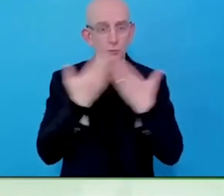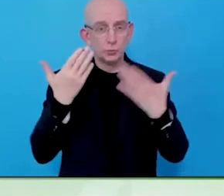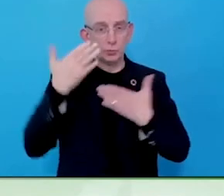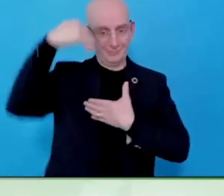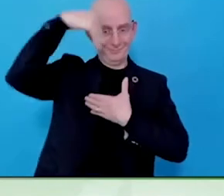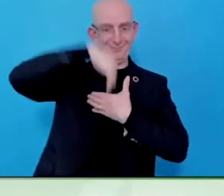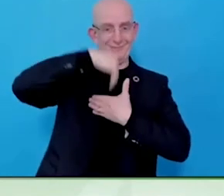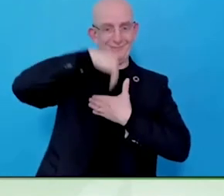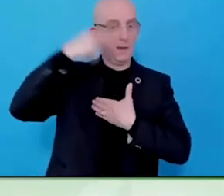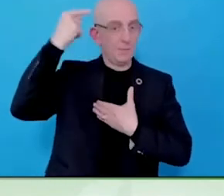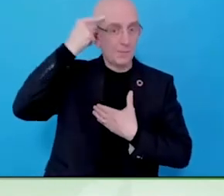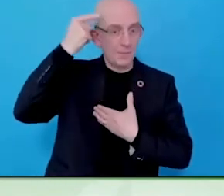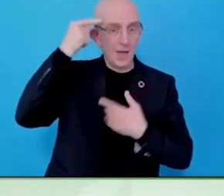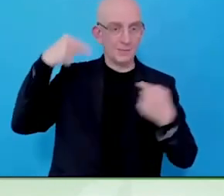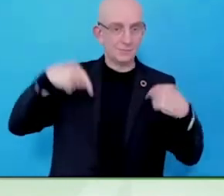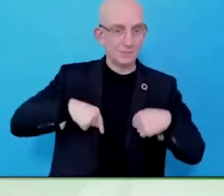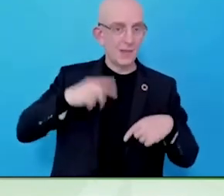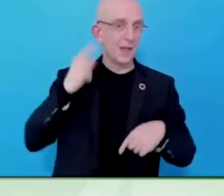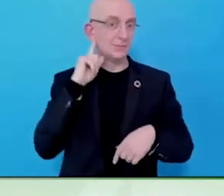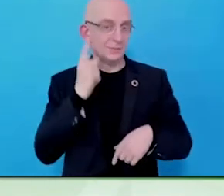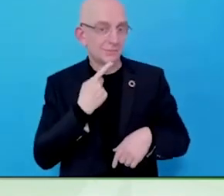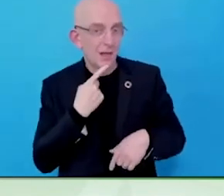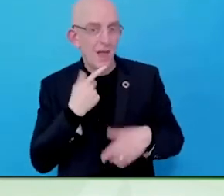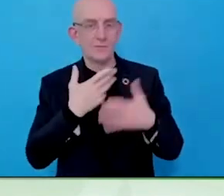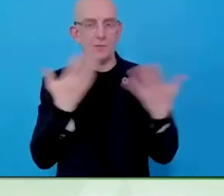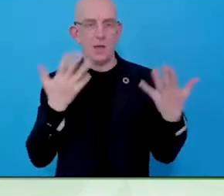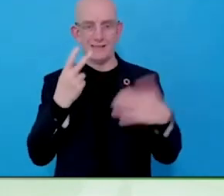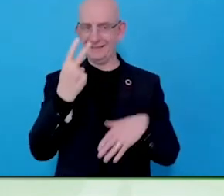I don't think that is where I would start.